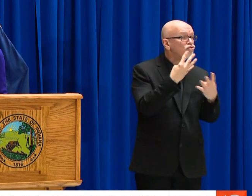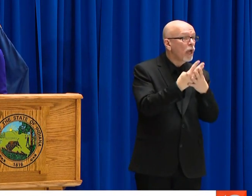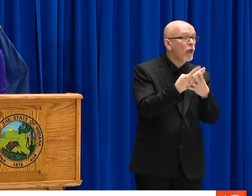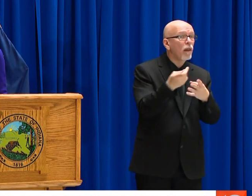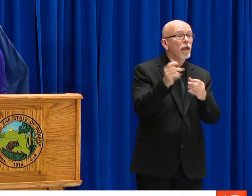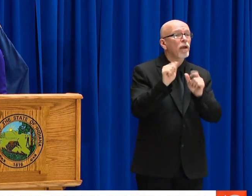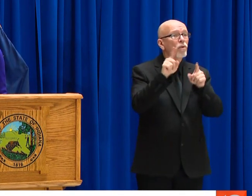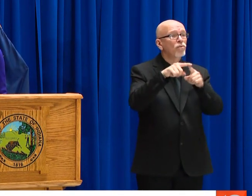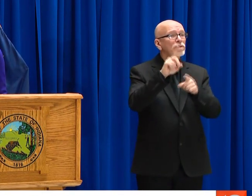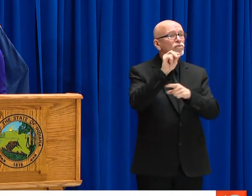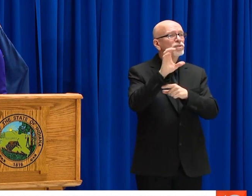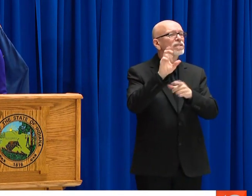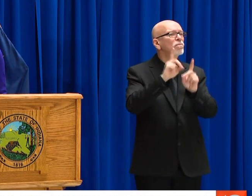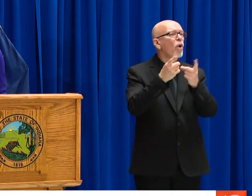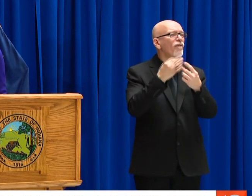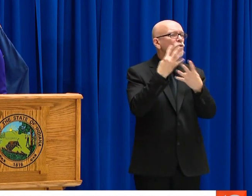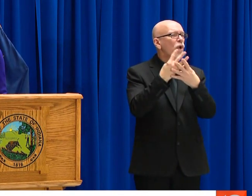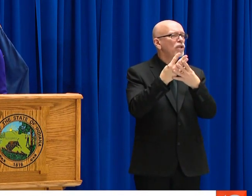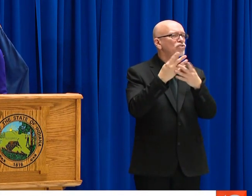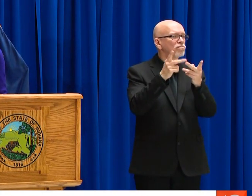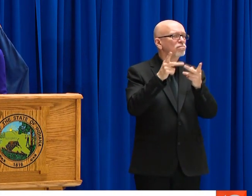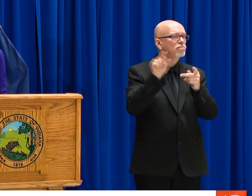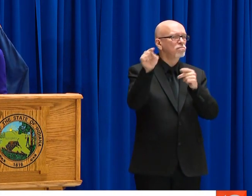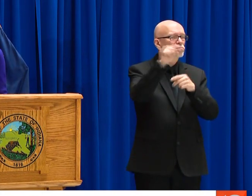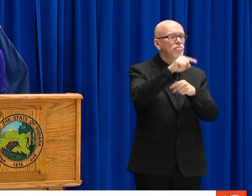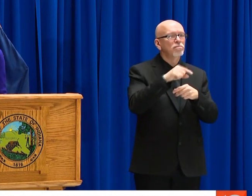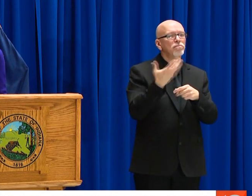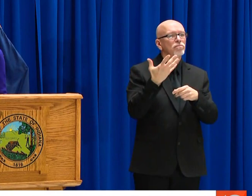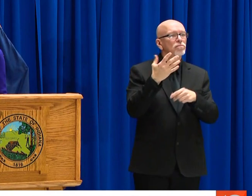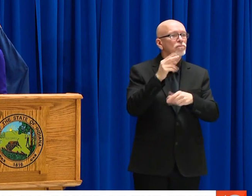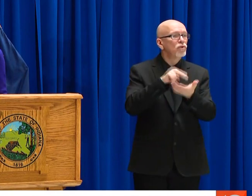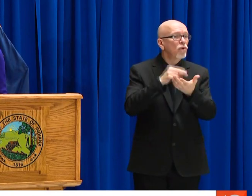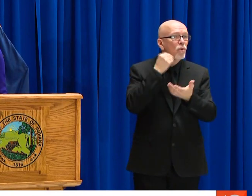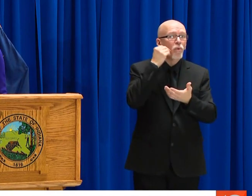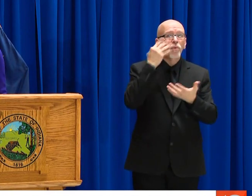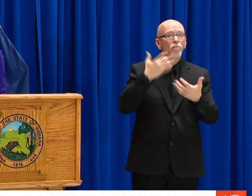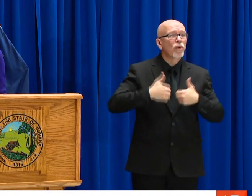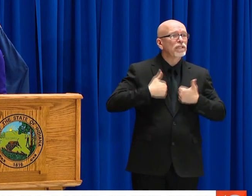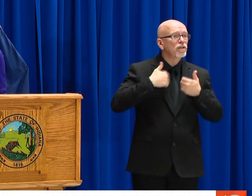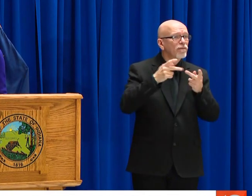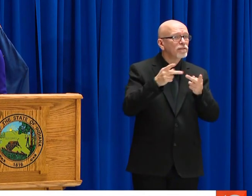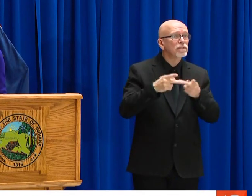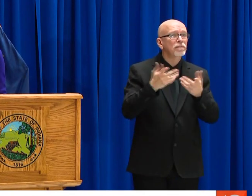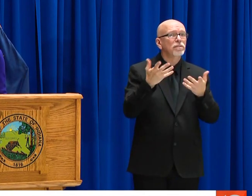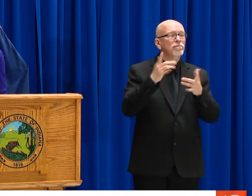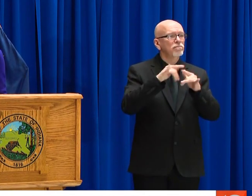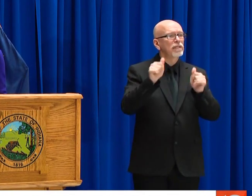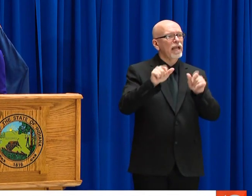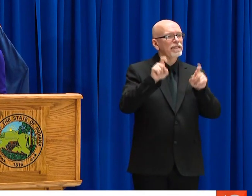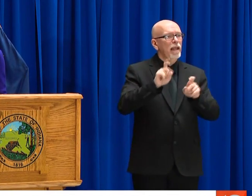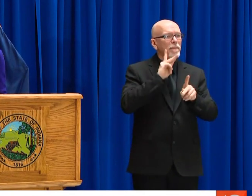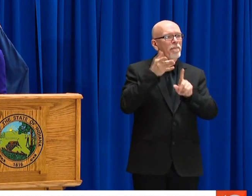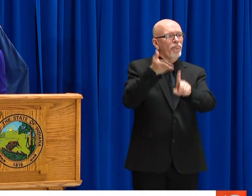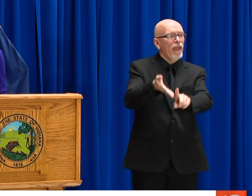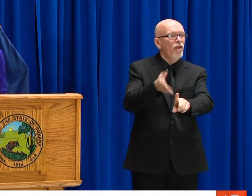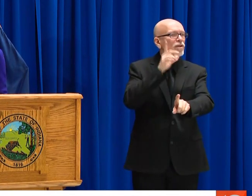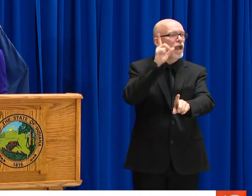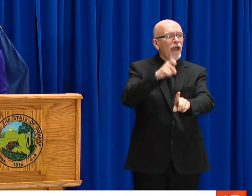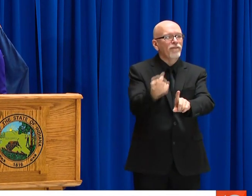ALONG WITH OUR SURVEYORS FOR SMS FOR LONG-TERM CARE FACILITIES WHO CAN GO OUT INTO JAILS AND